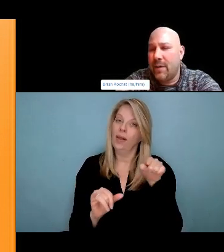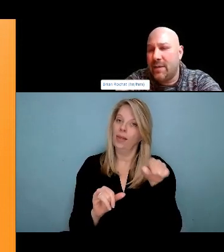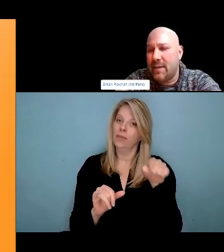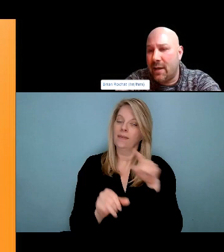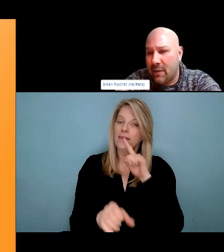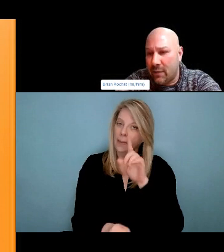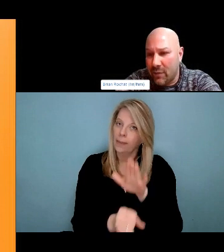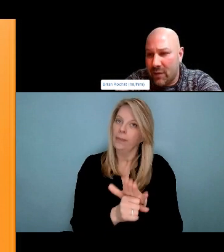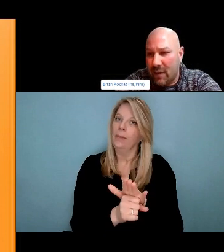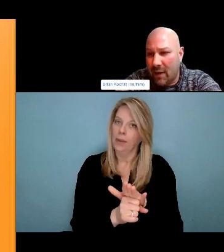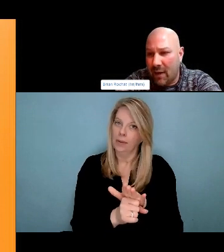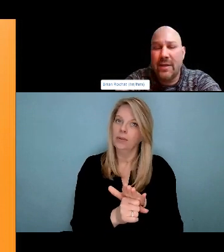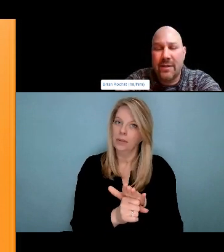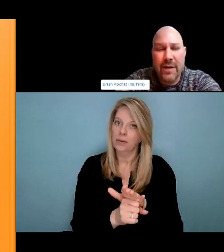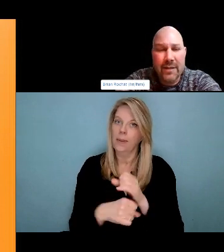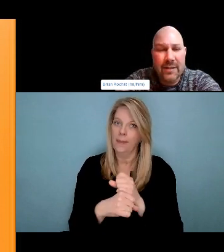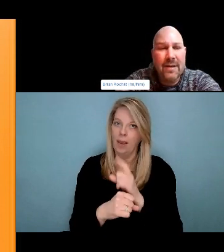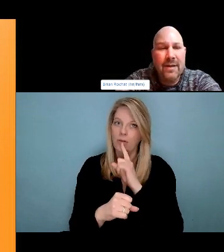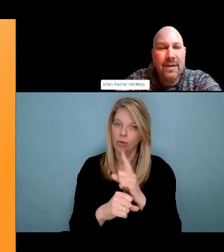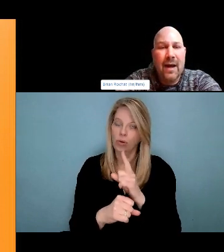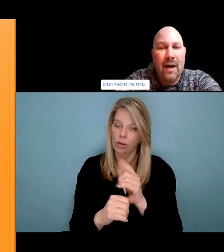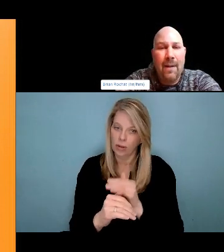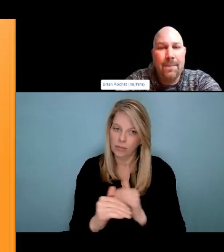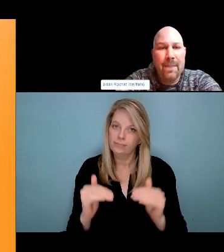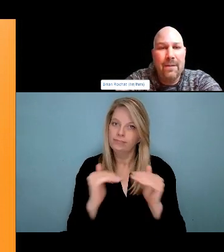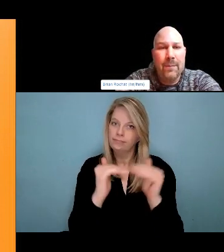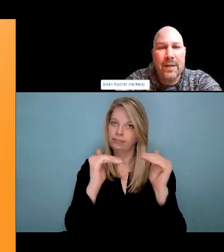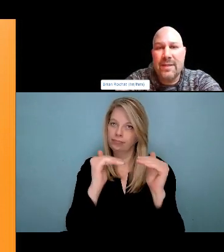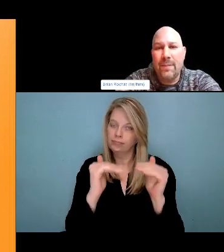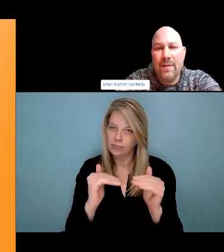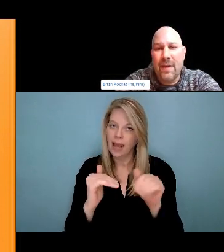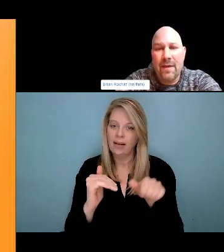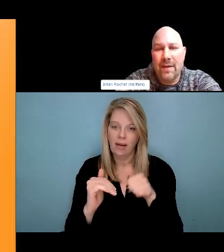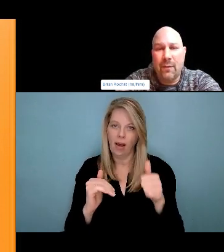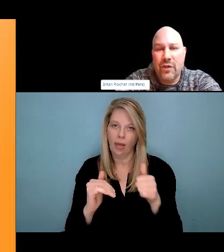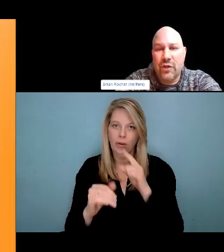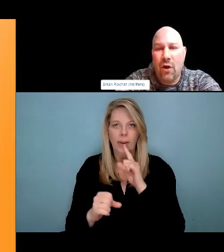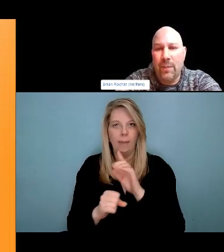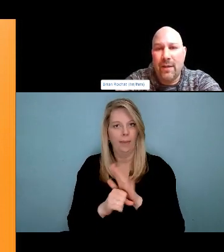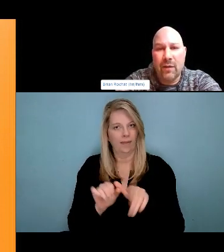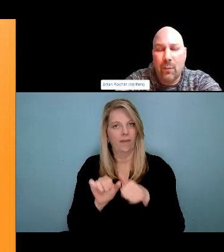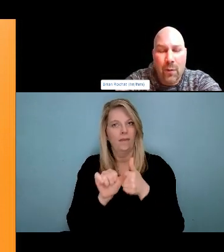And as people who use substances we take care of ourselves. We take care of our community.